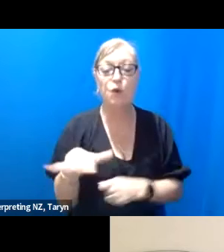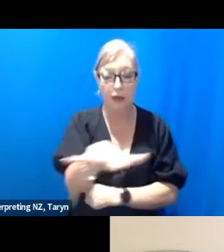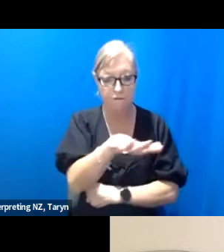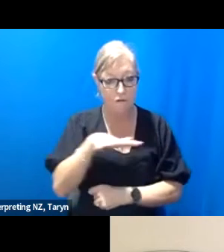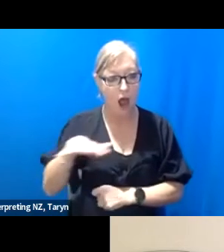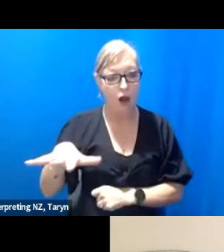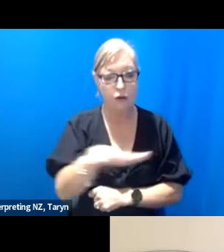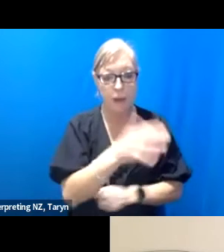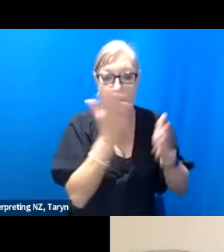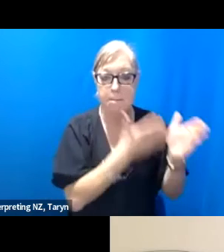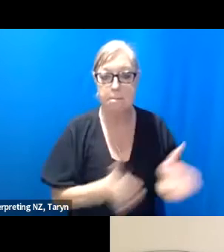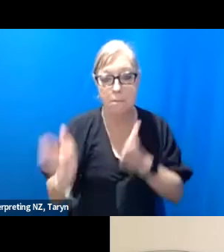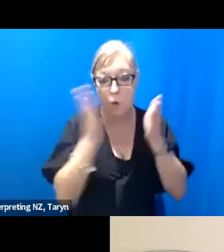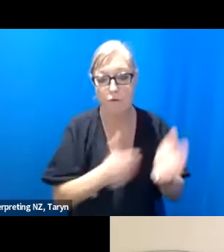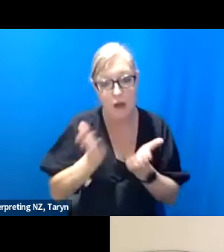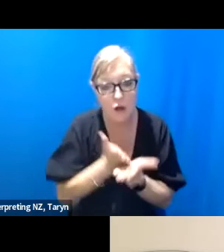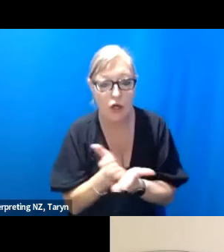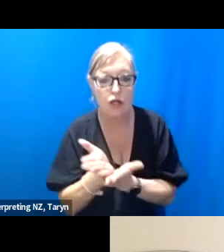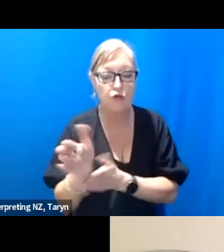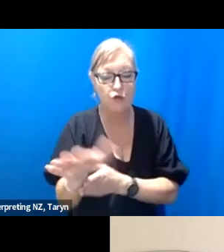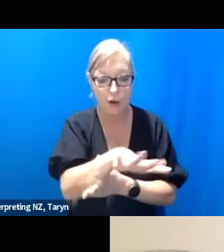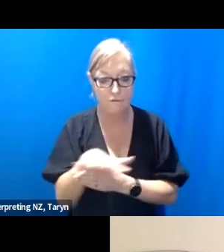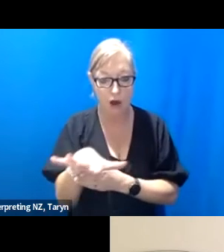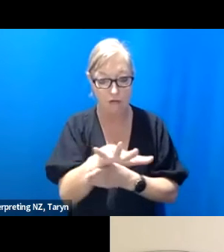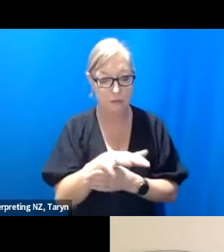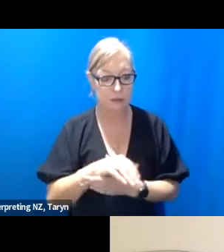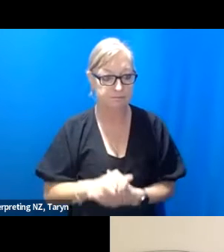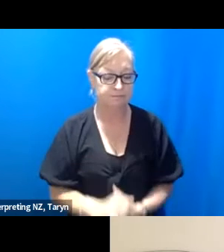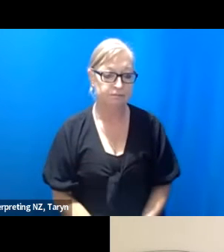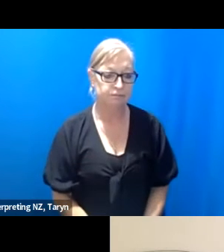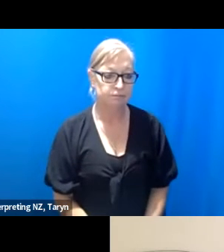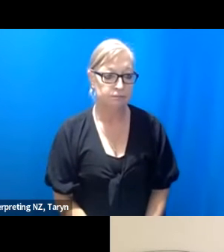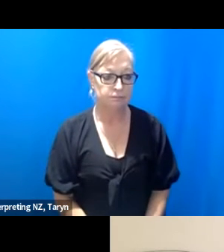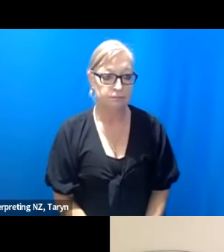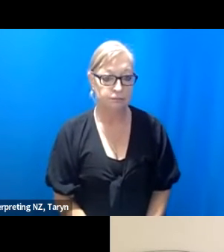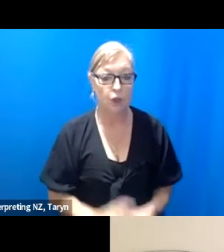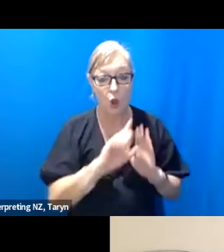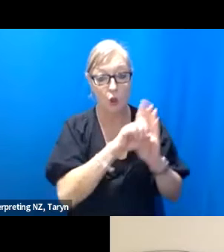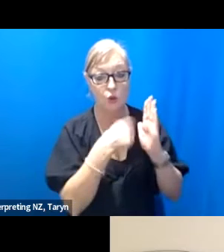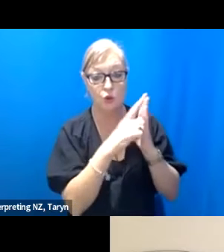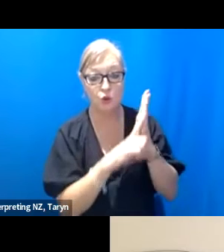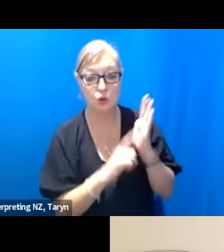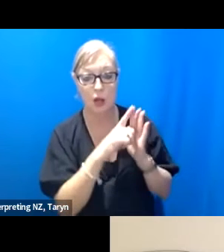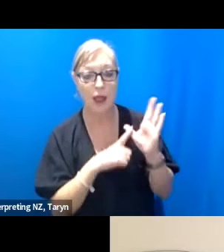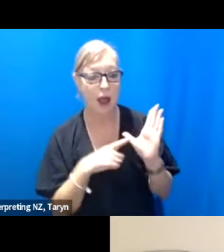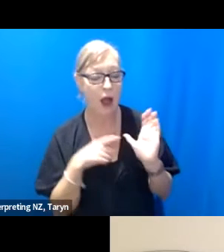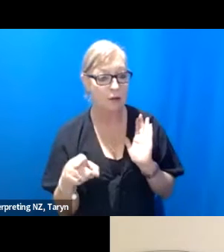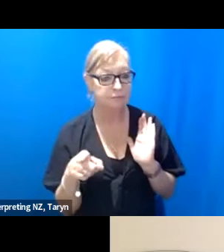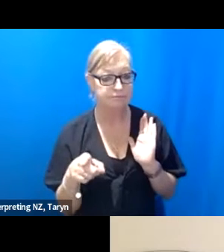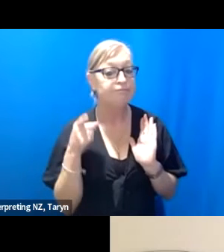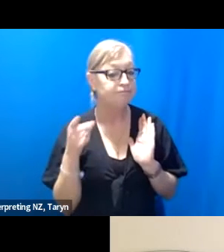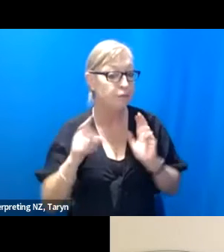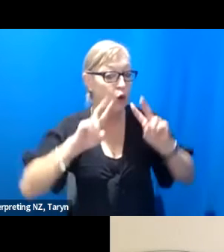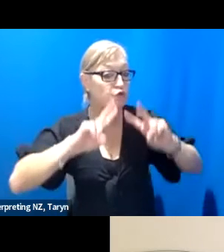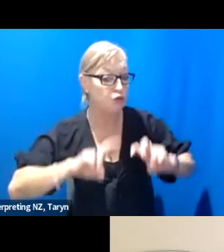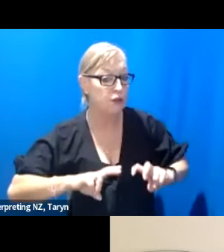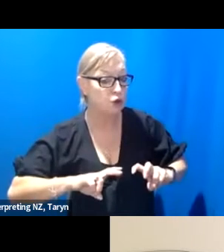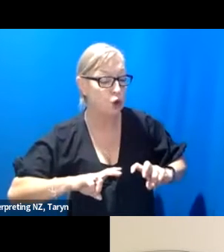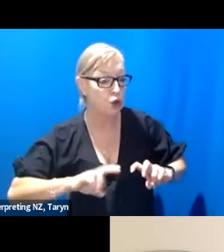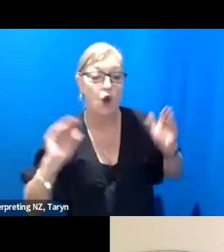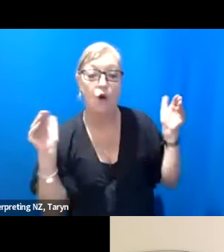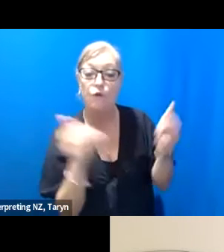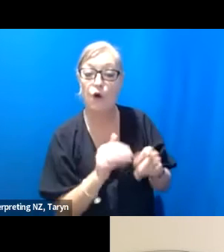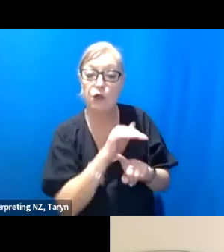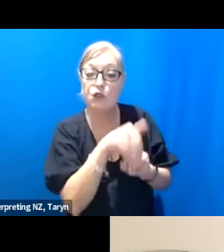moving through environment particularly and one of Julia's particular research focuses is about